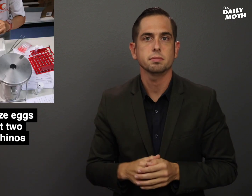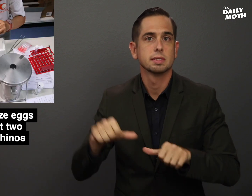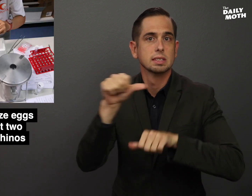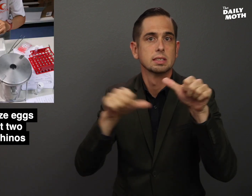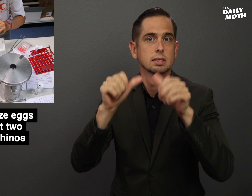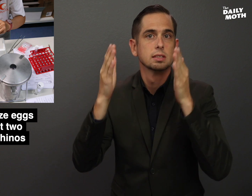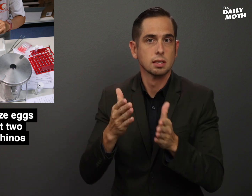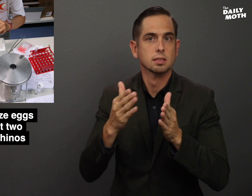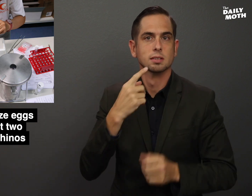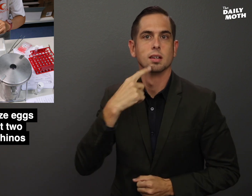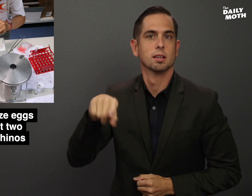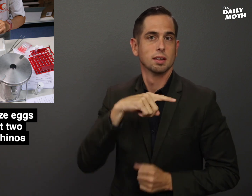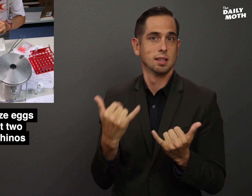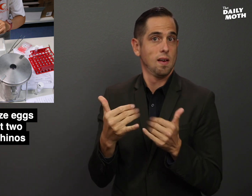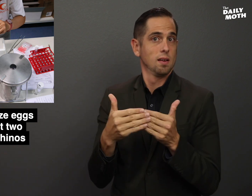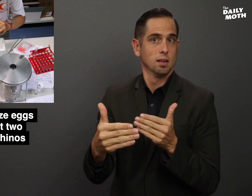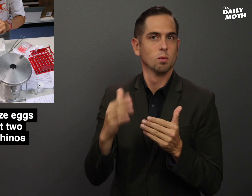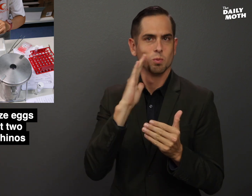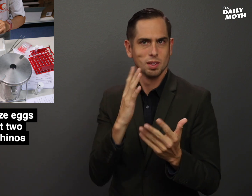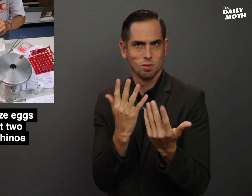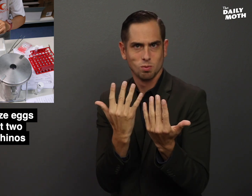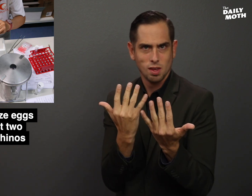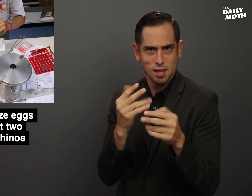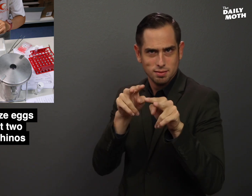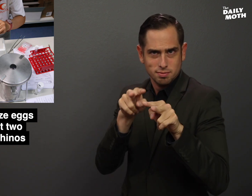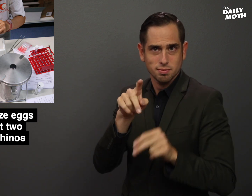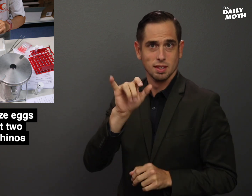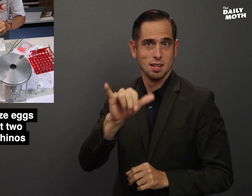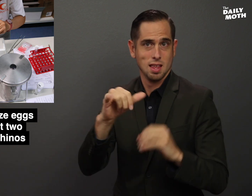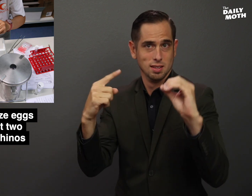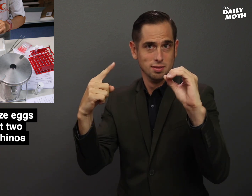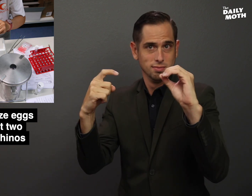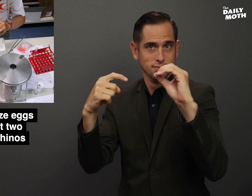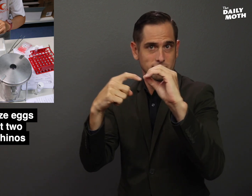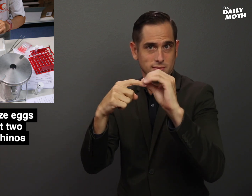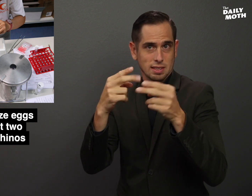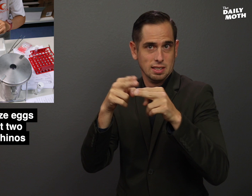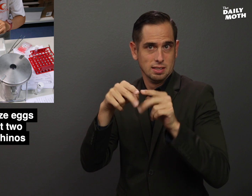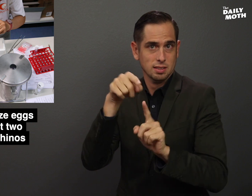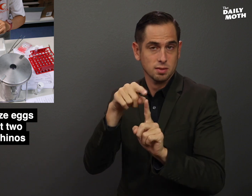Scientists say they will wait to see if the fertilized eggs